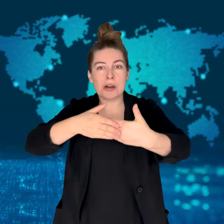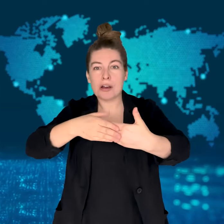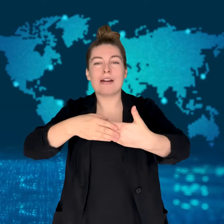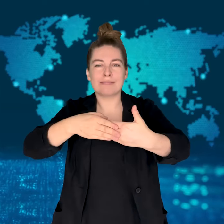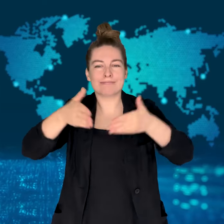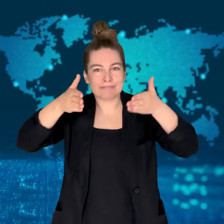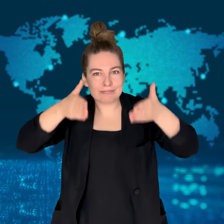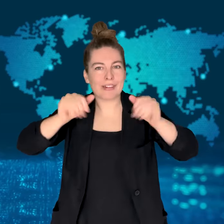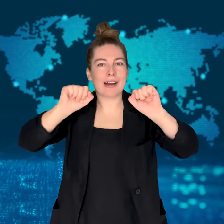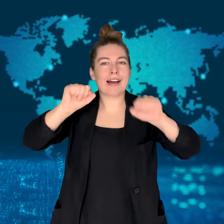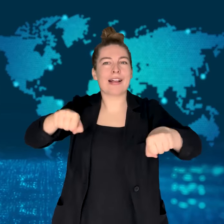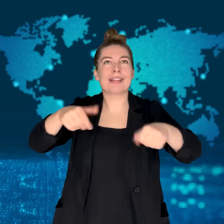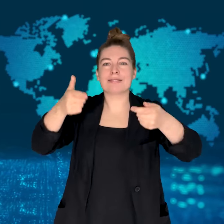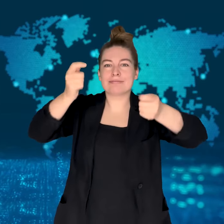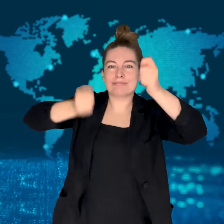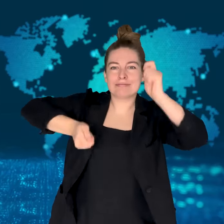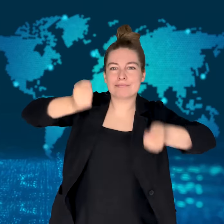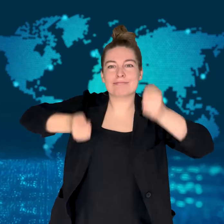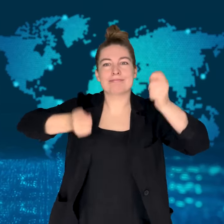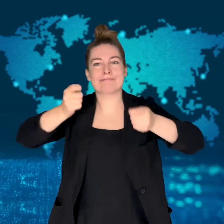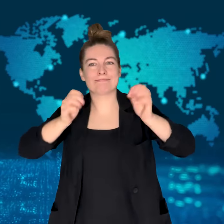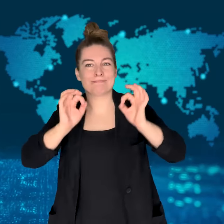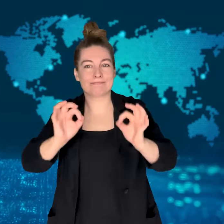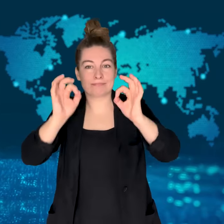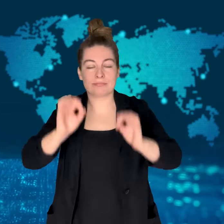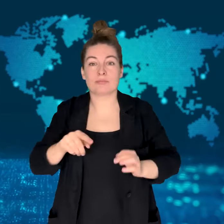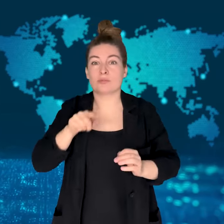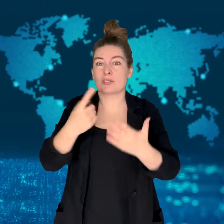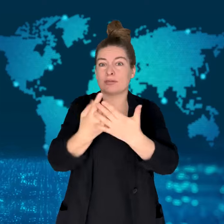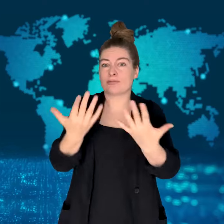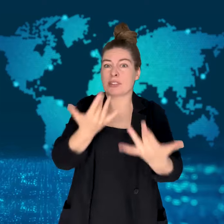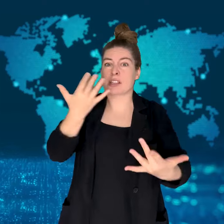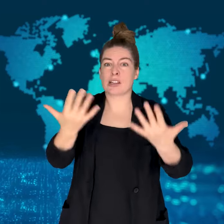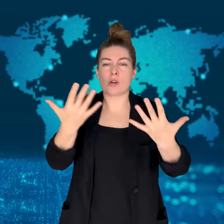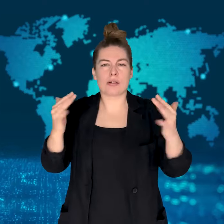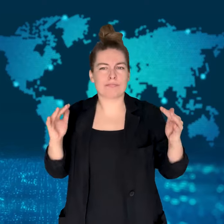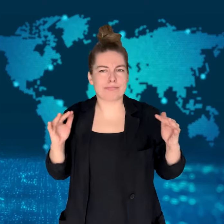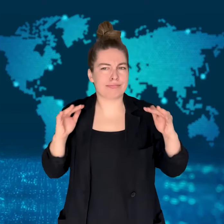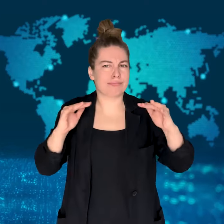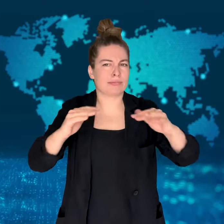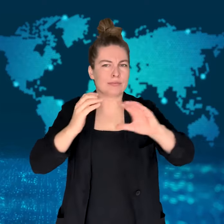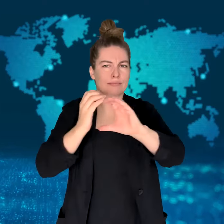a holy month of fasting for Muslims.